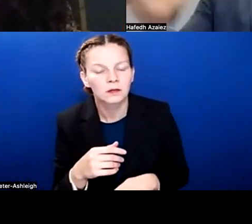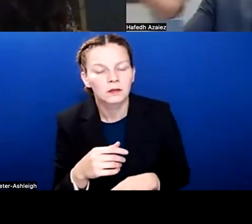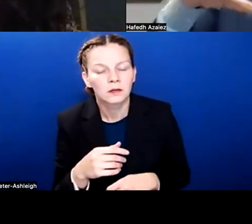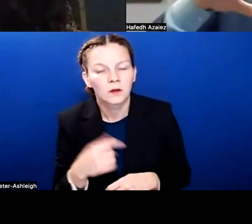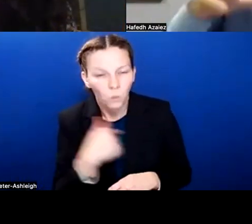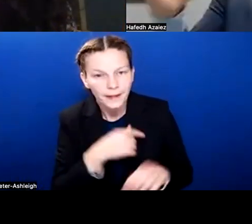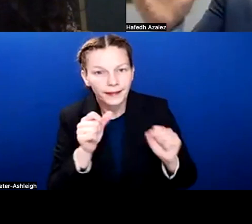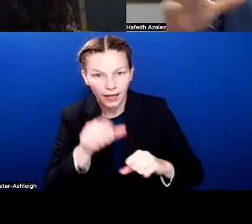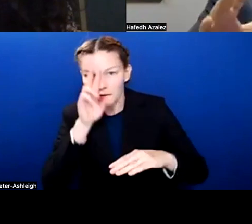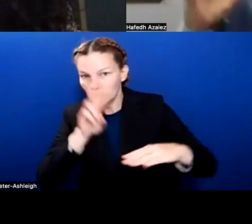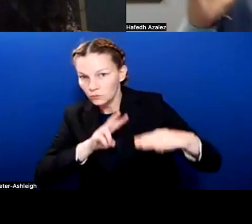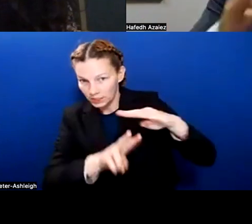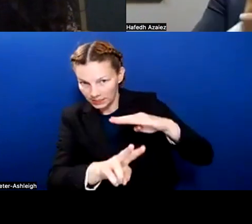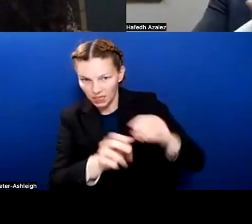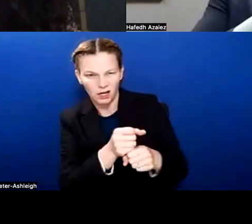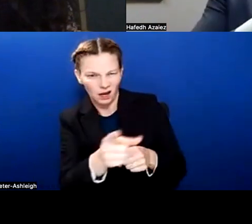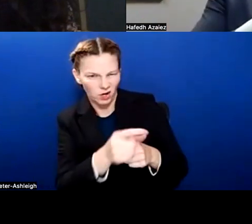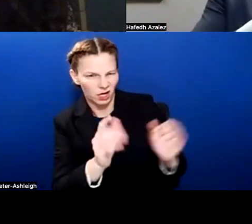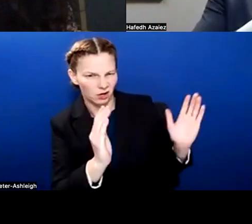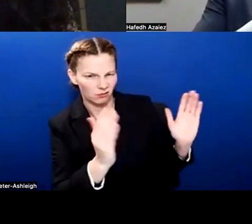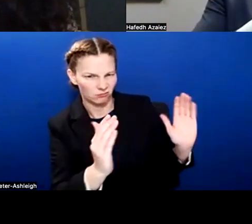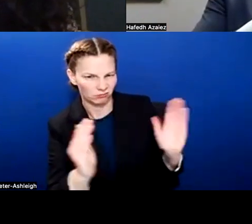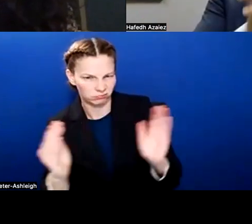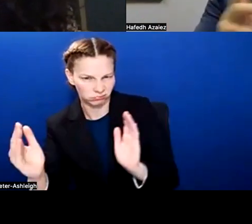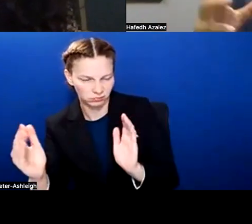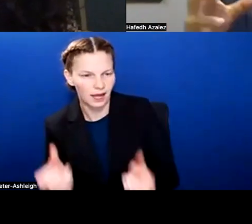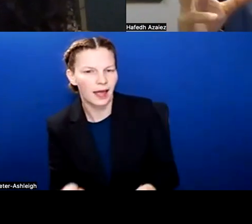from year to year how much money a district can save